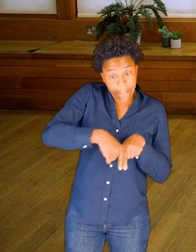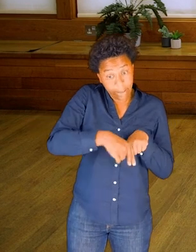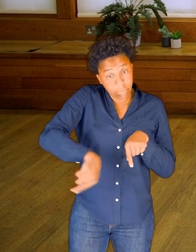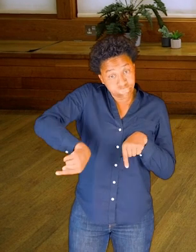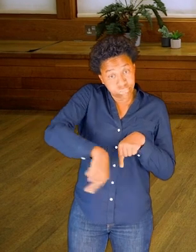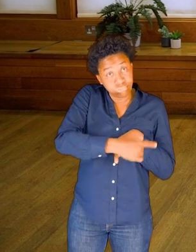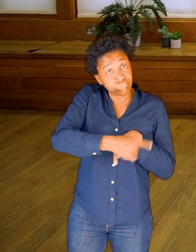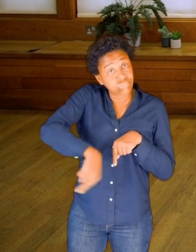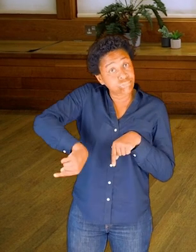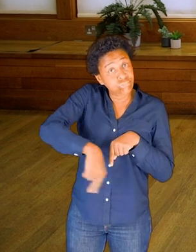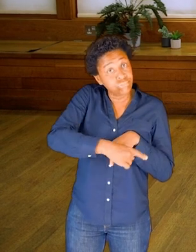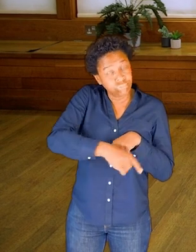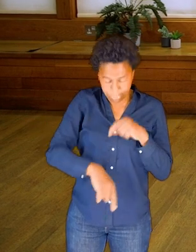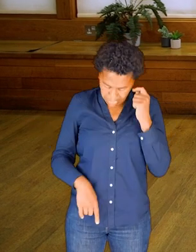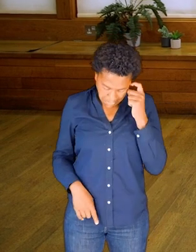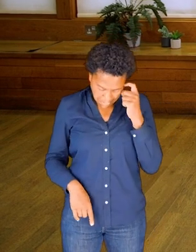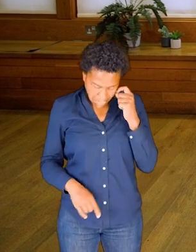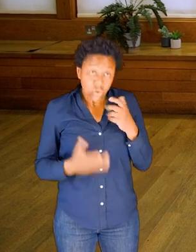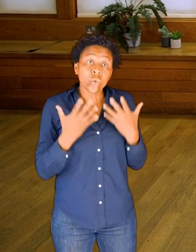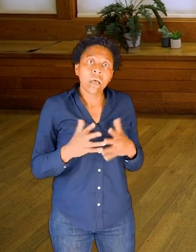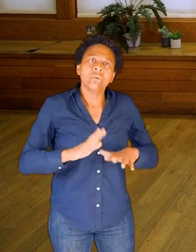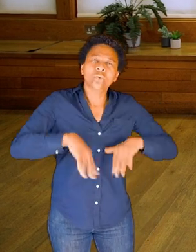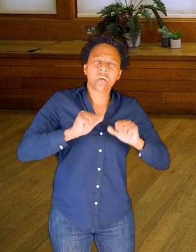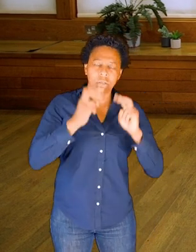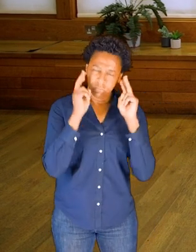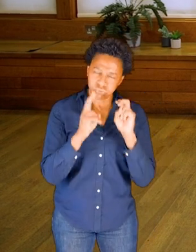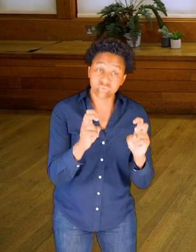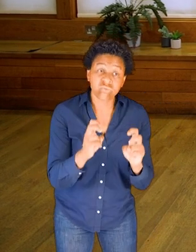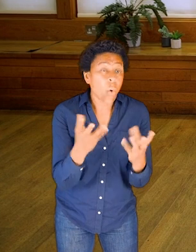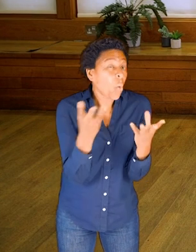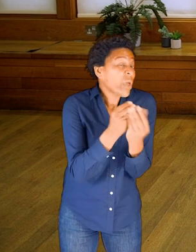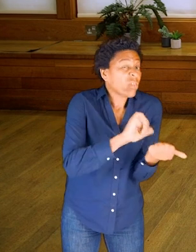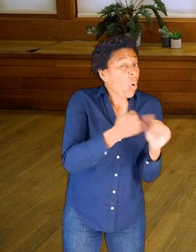So let's begin to explore, either with a stick or without a stick,